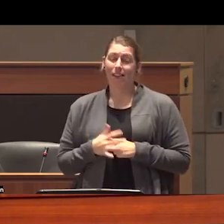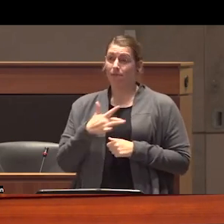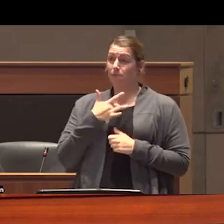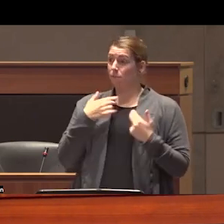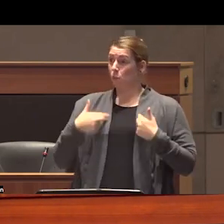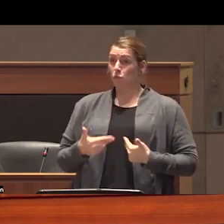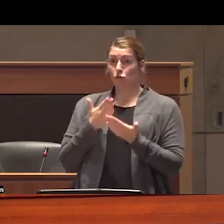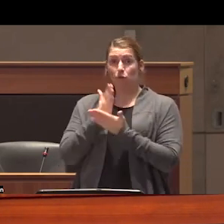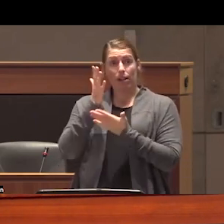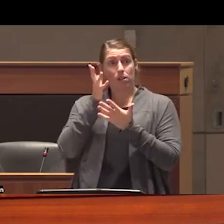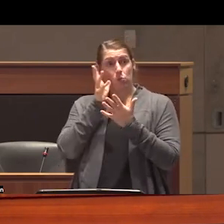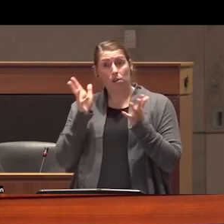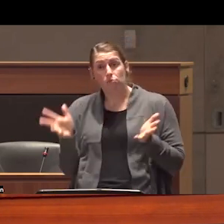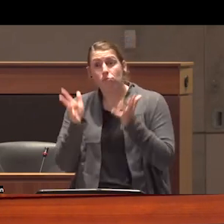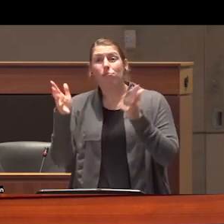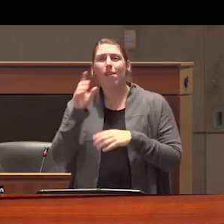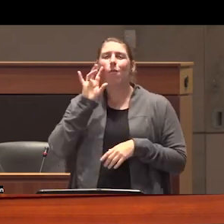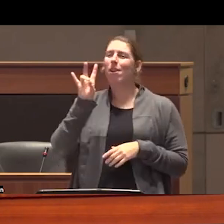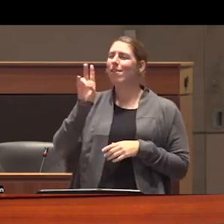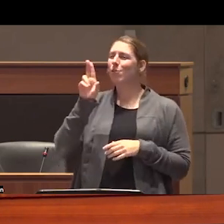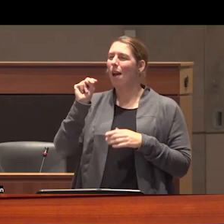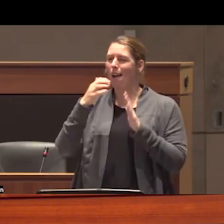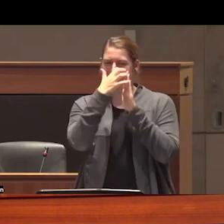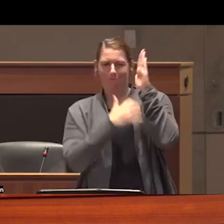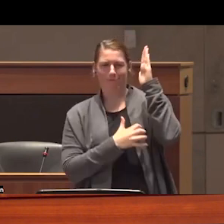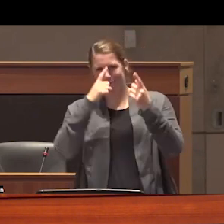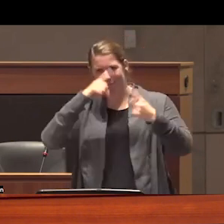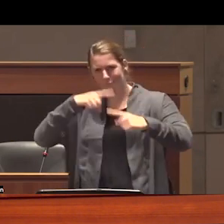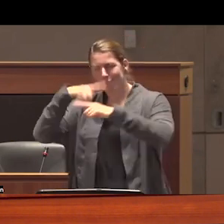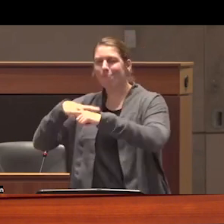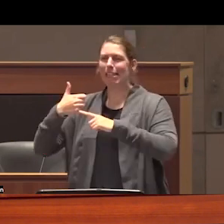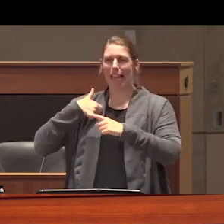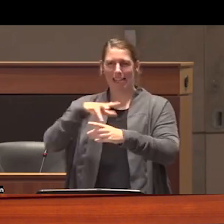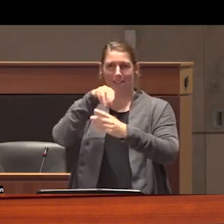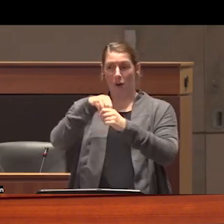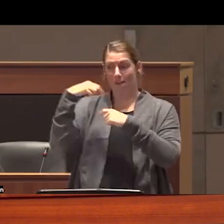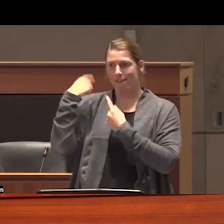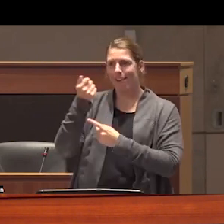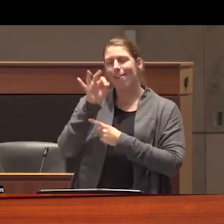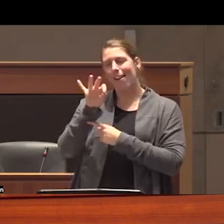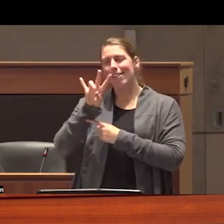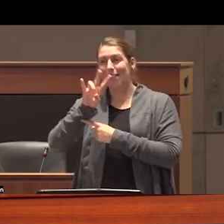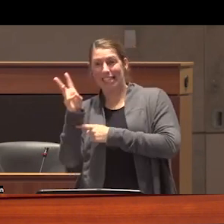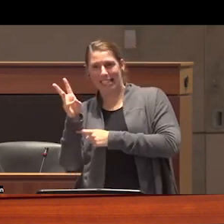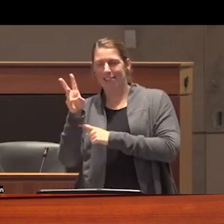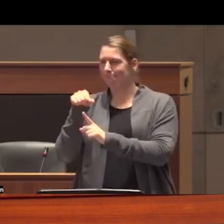rights outlined in the seven United Nations human rights treaties Canada has acceded to since 1976